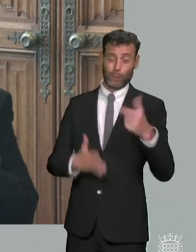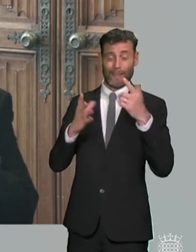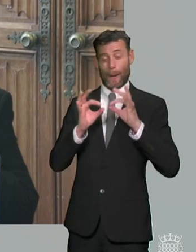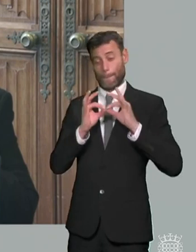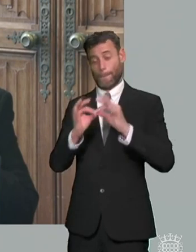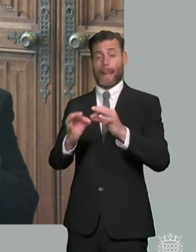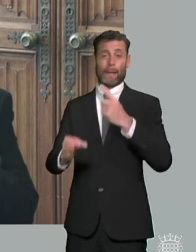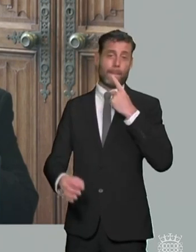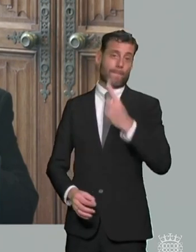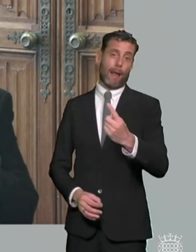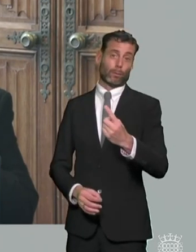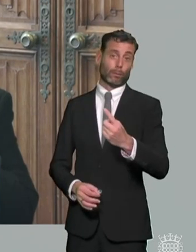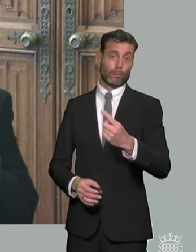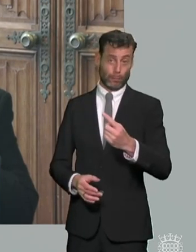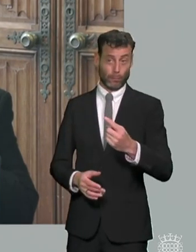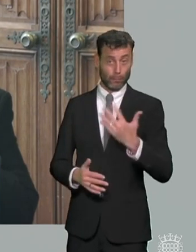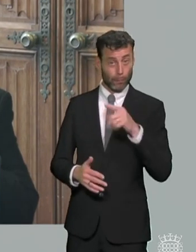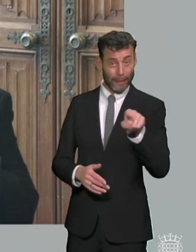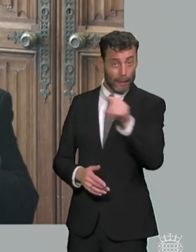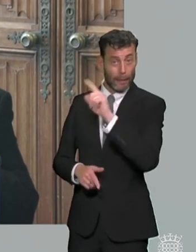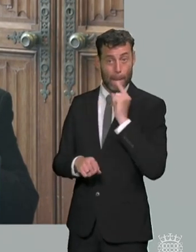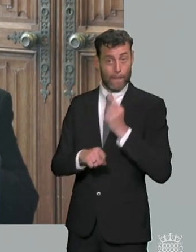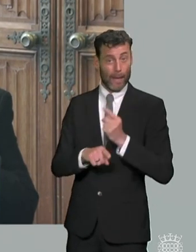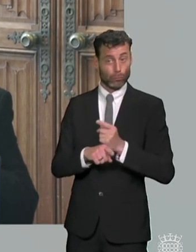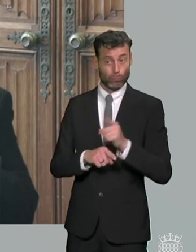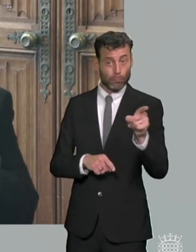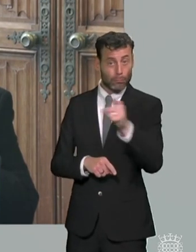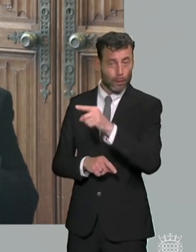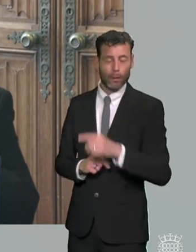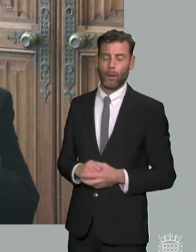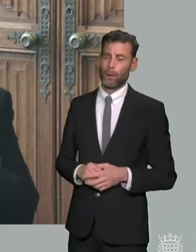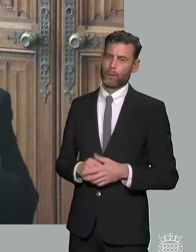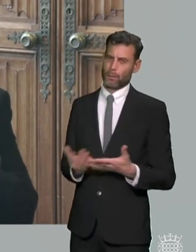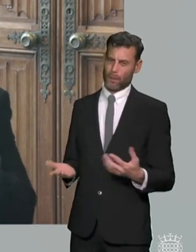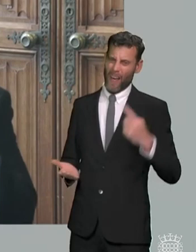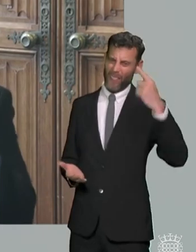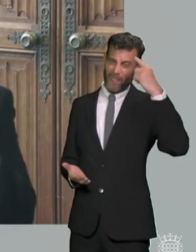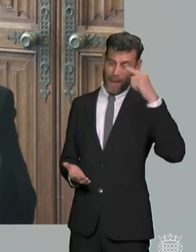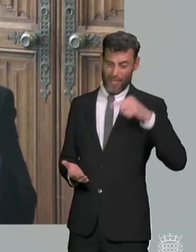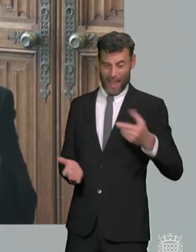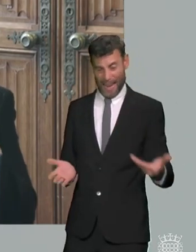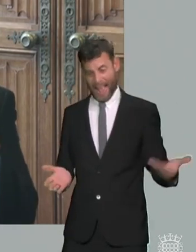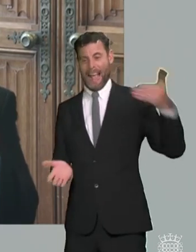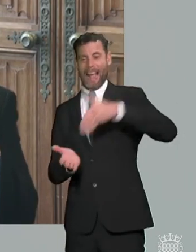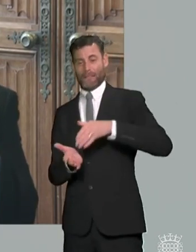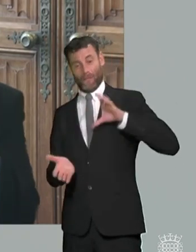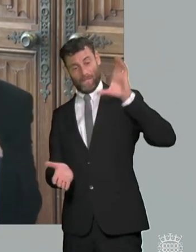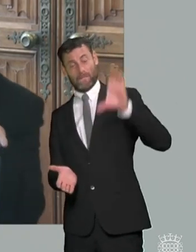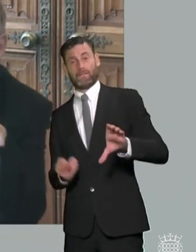mentioned on on by people in in different contexts and if we could get that right but also then get